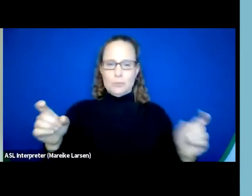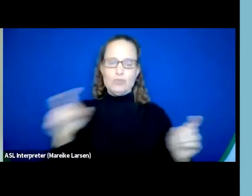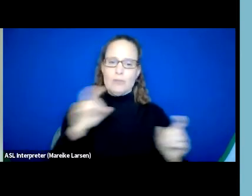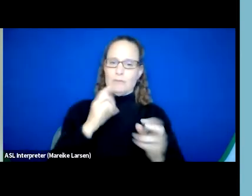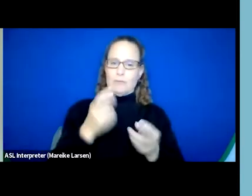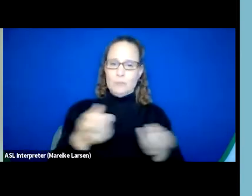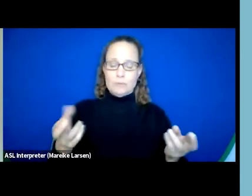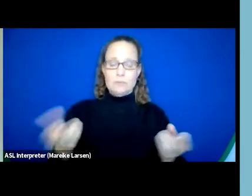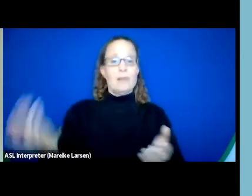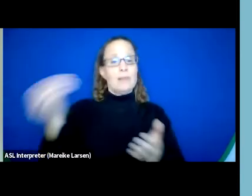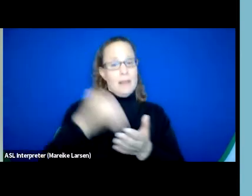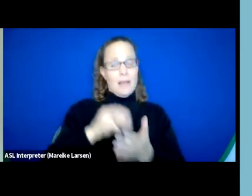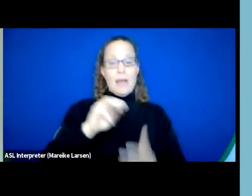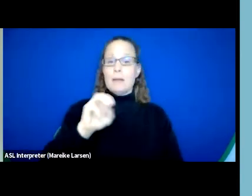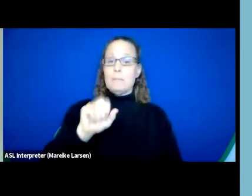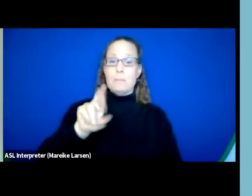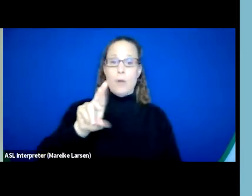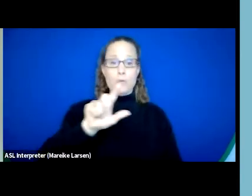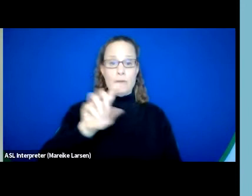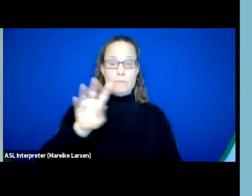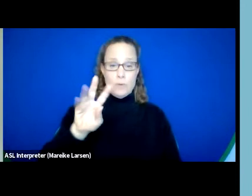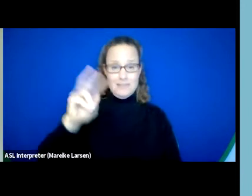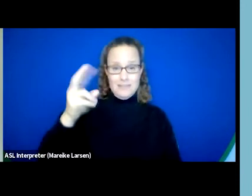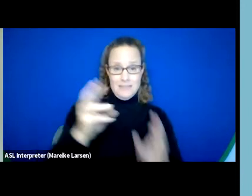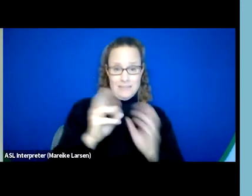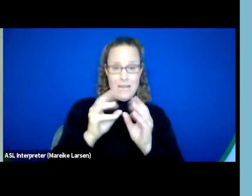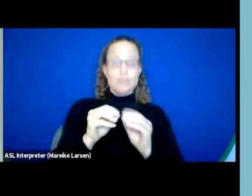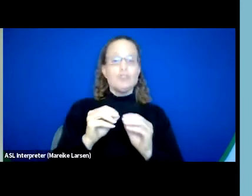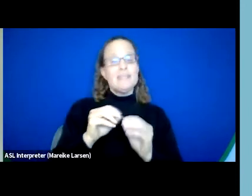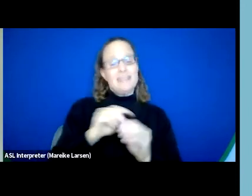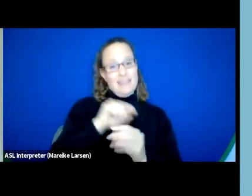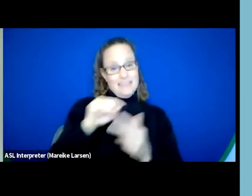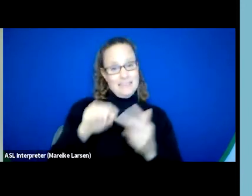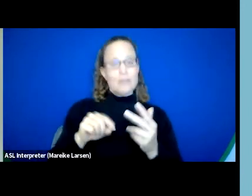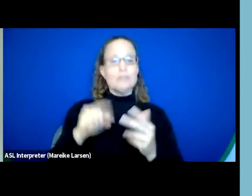in our second session in this series, we heard from Liz DaCosta